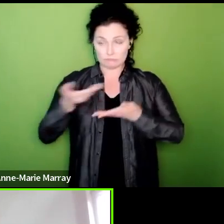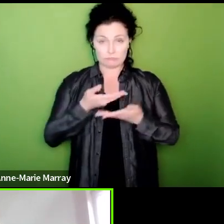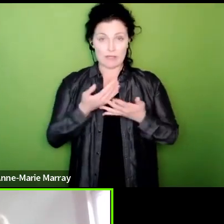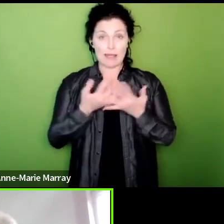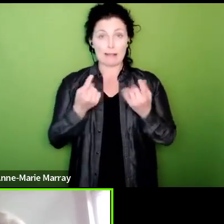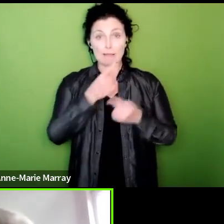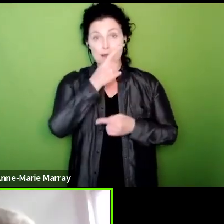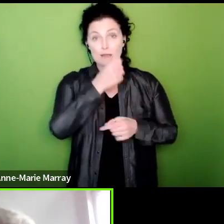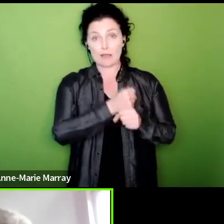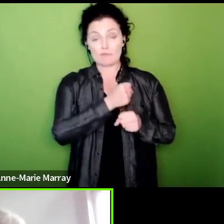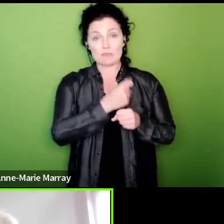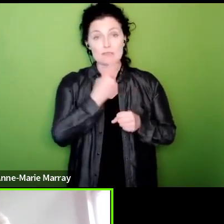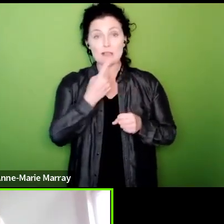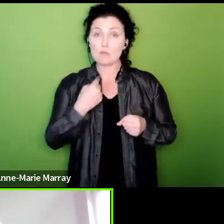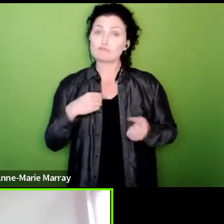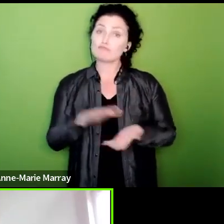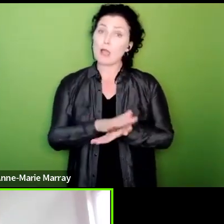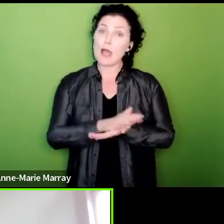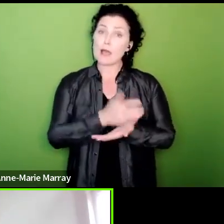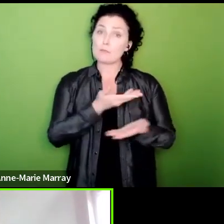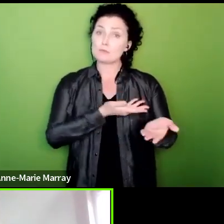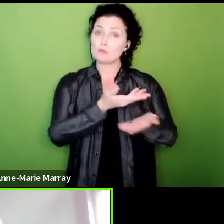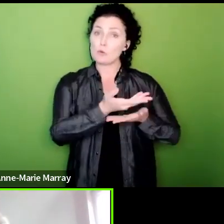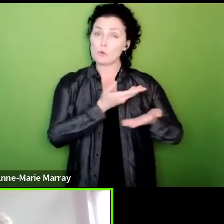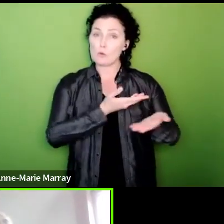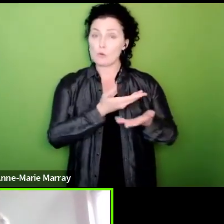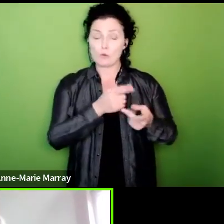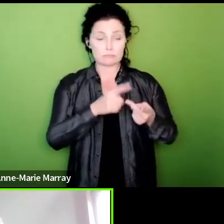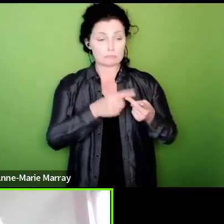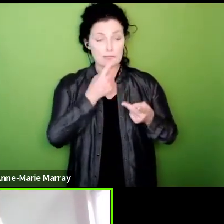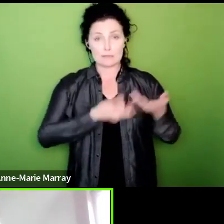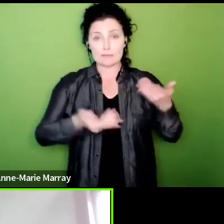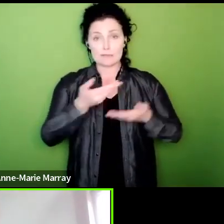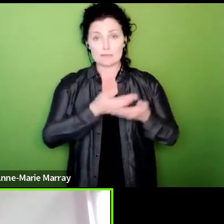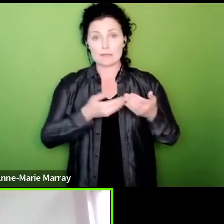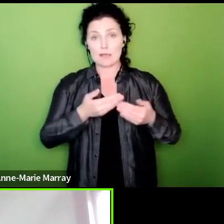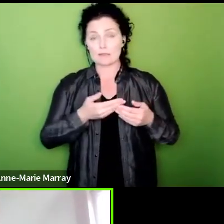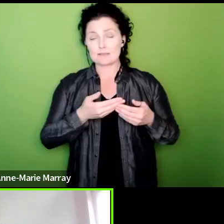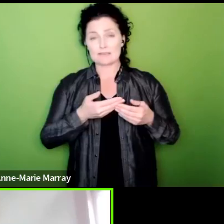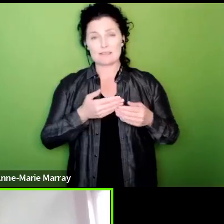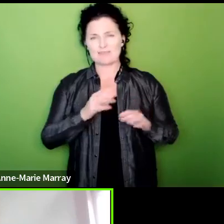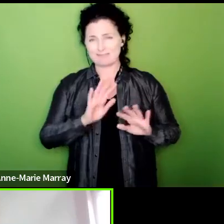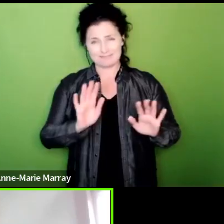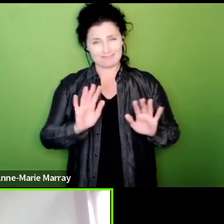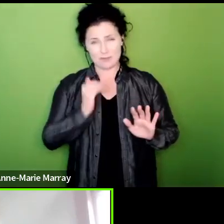happy to talk uh we can have discussions into the future won't cut it the threshold for the